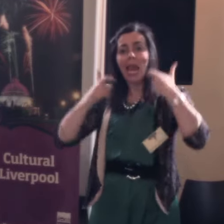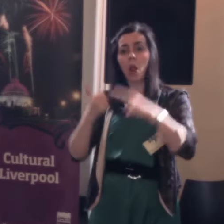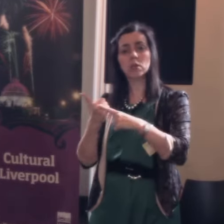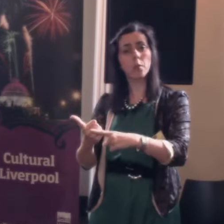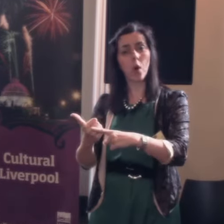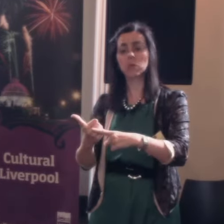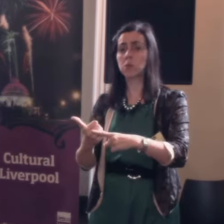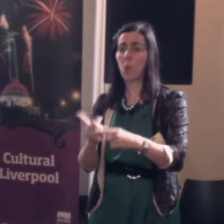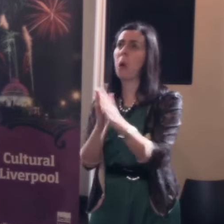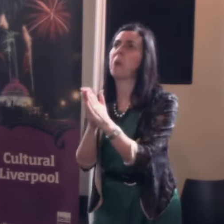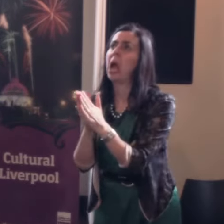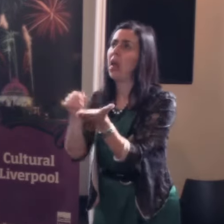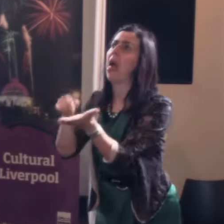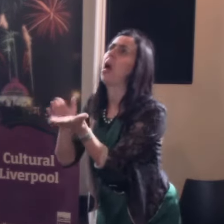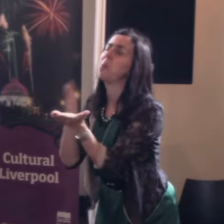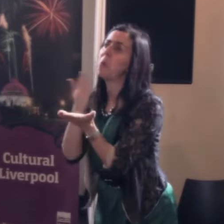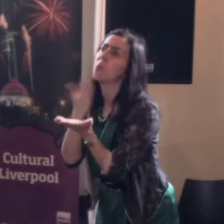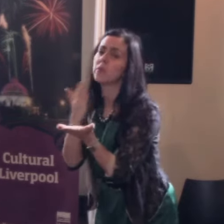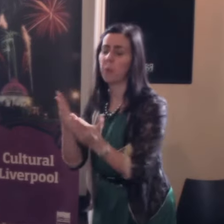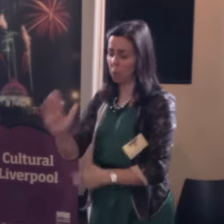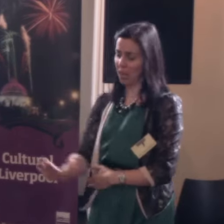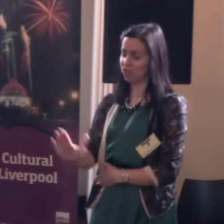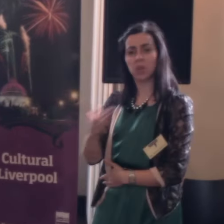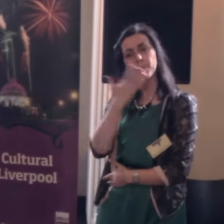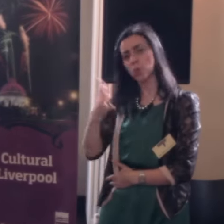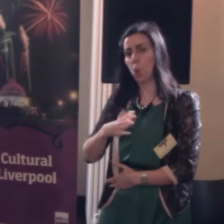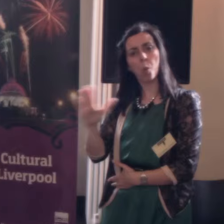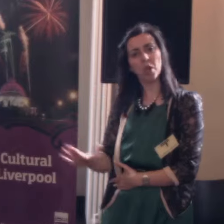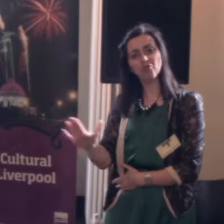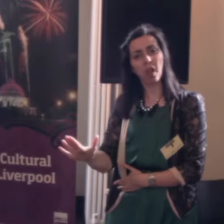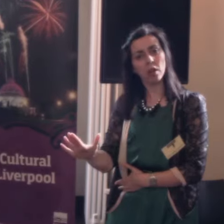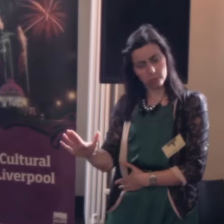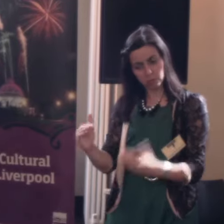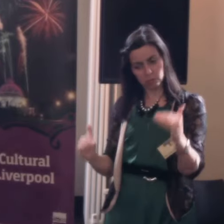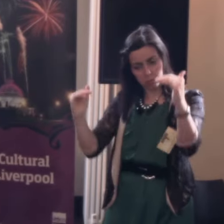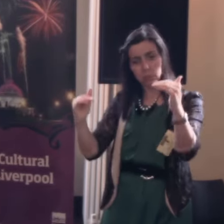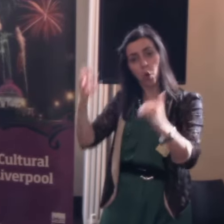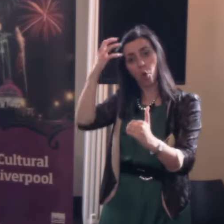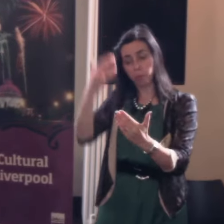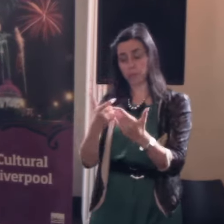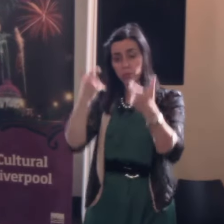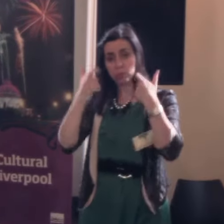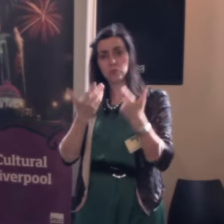without begging for it, without being patronised, and the build up of rights was very slow